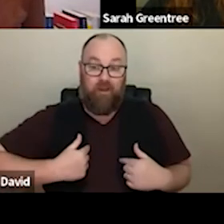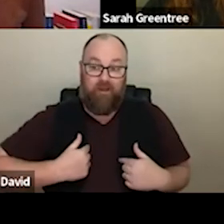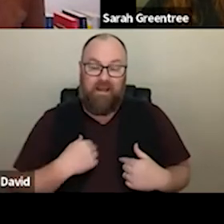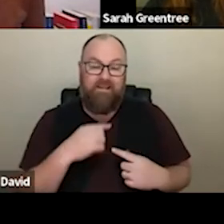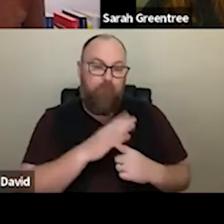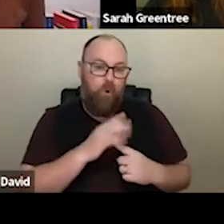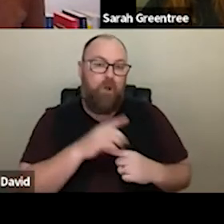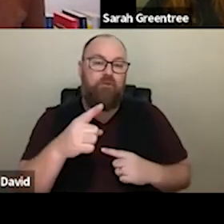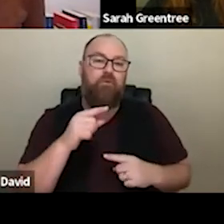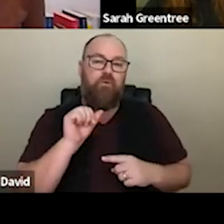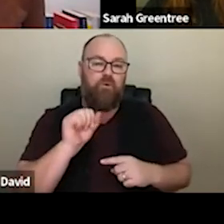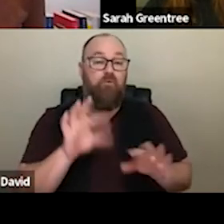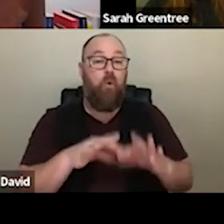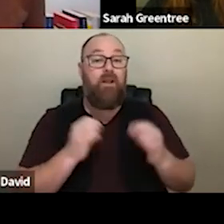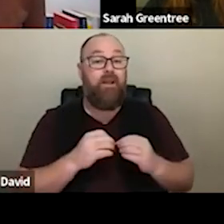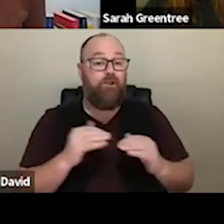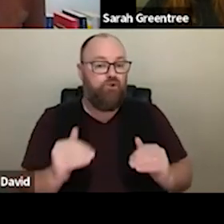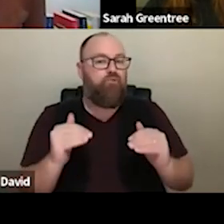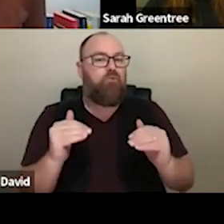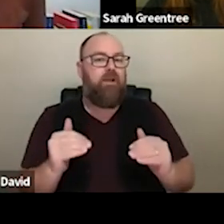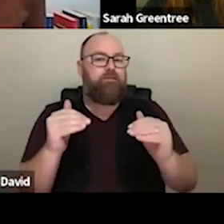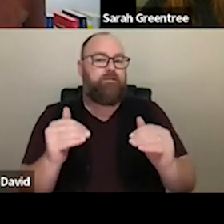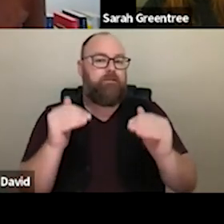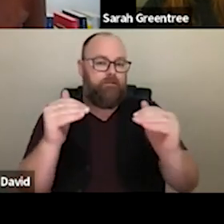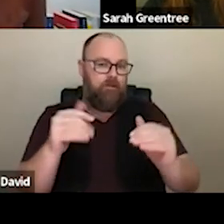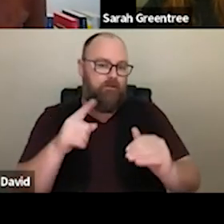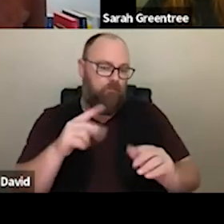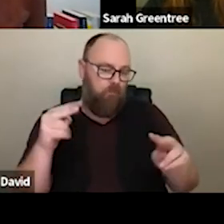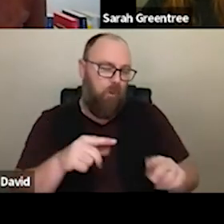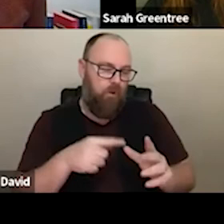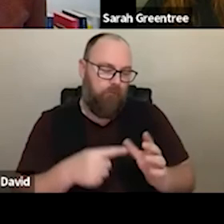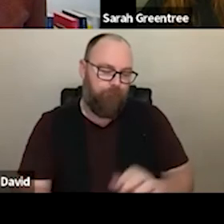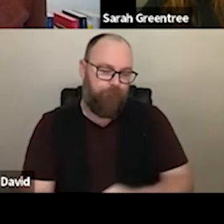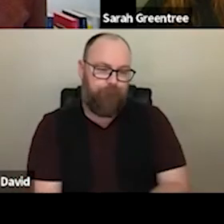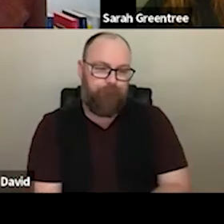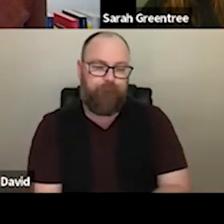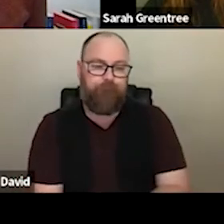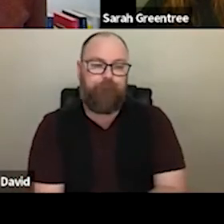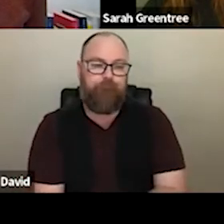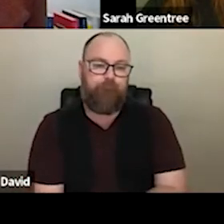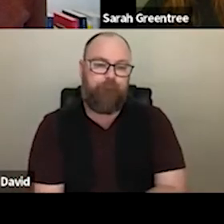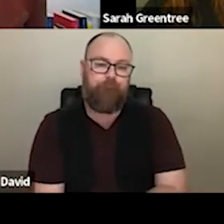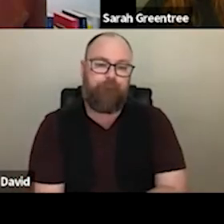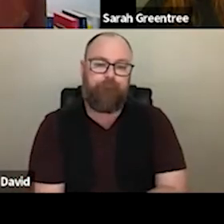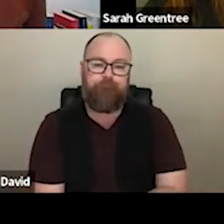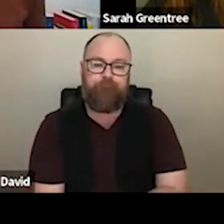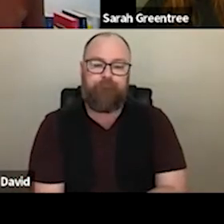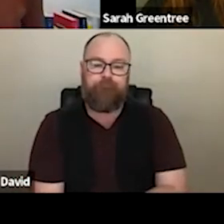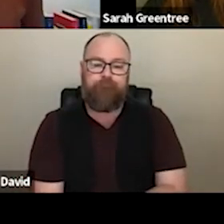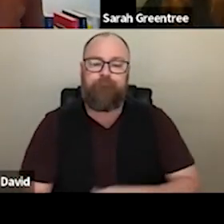Thanks, So the progression that is the key thing, and is as Zohar said. ANDY DONOVAN: Thank you Sarah. Wes has asked a question about leveraging other funds. And whatever happened to the old harmonised funding reporting